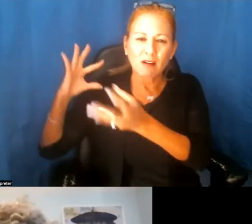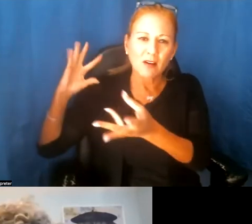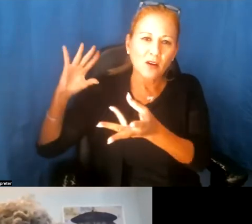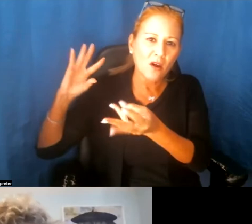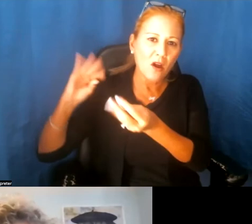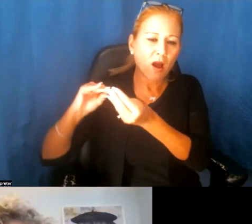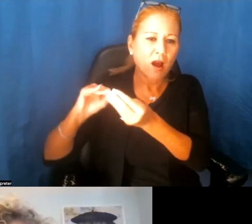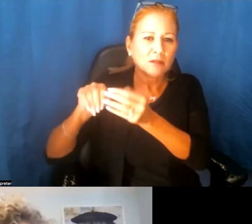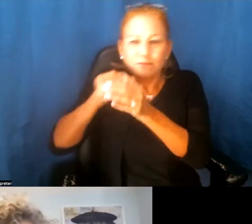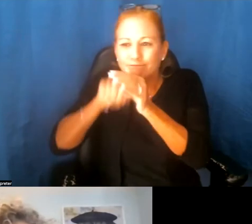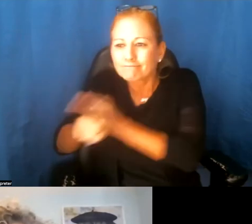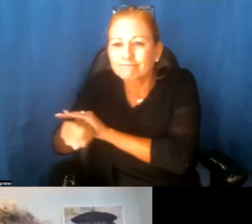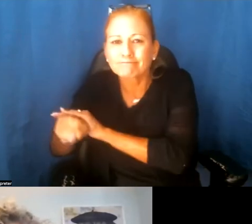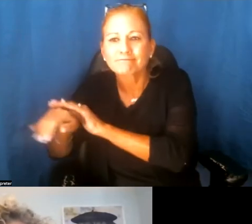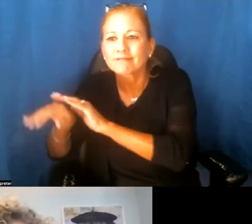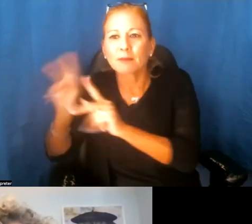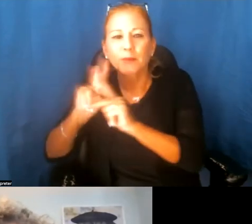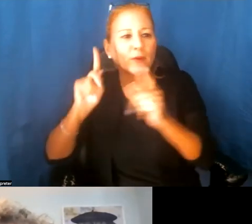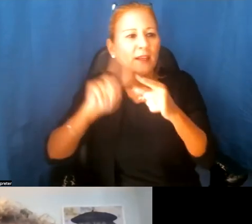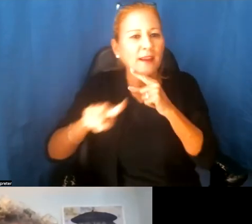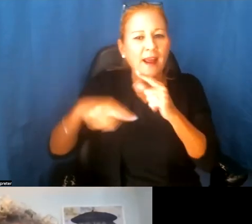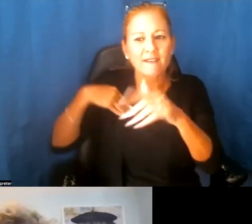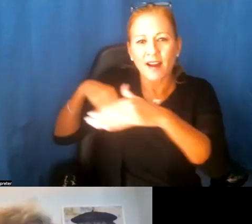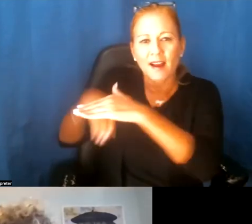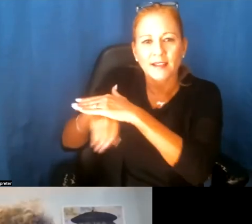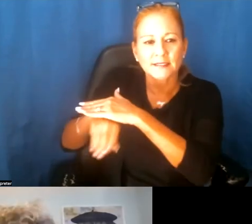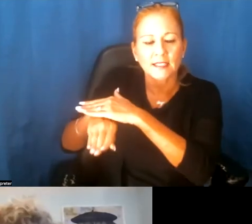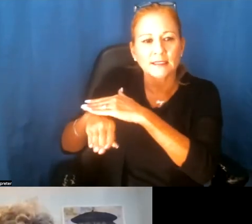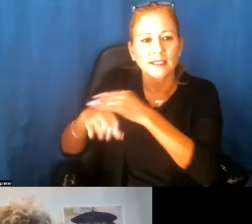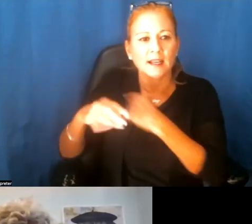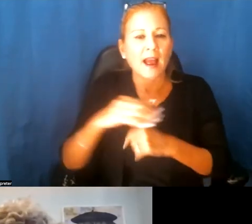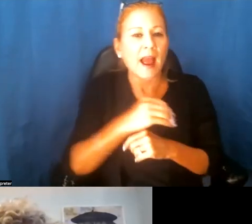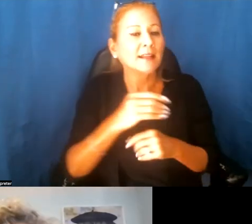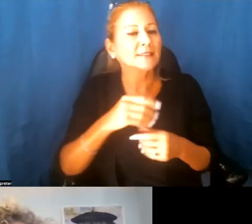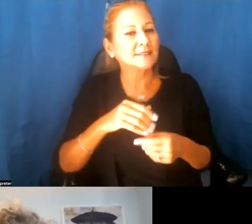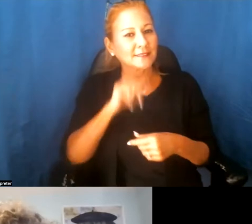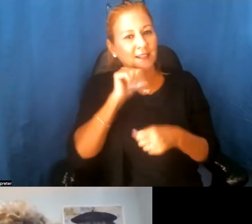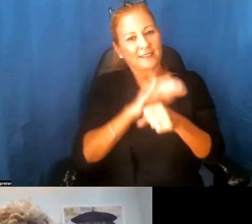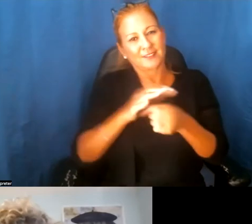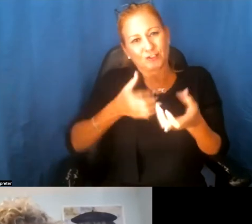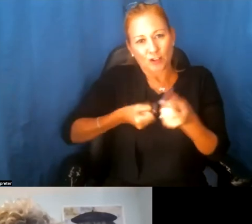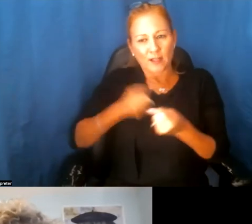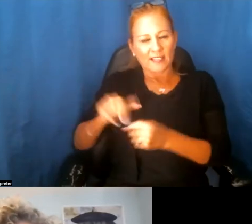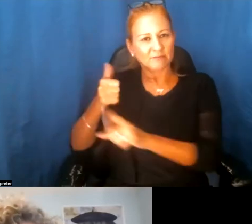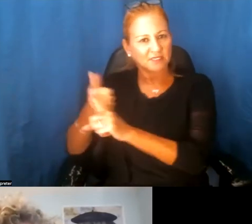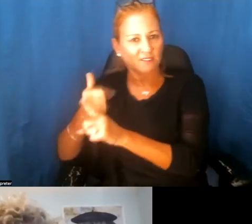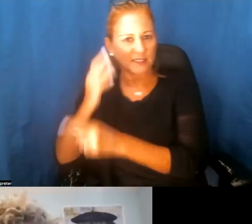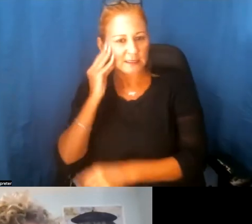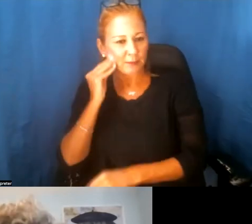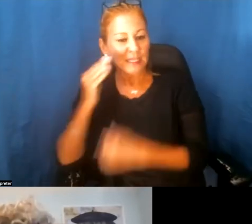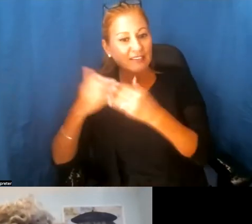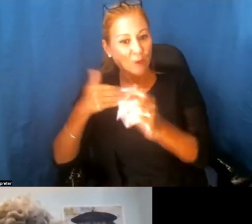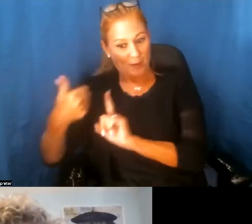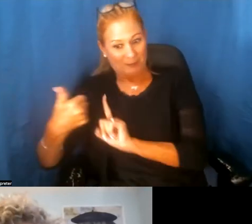hidden from people, and the lack of trust that he experiences, even though he himself is an